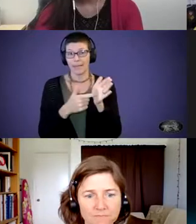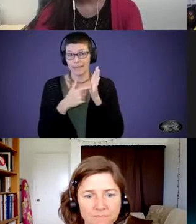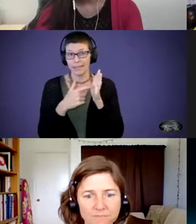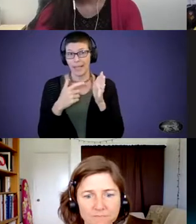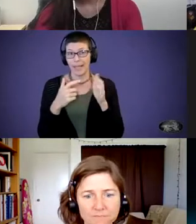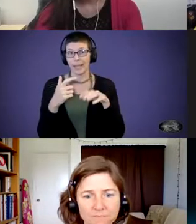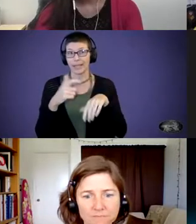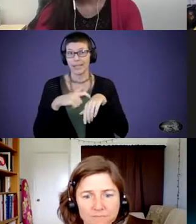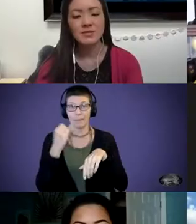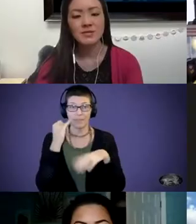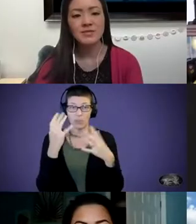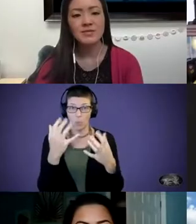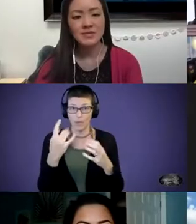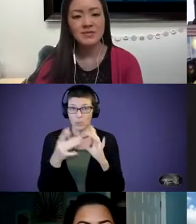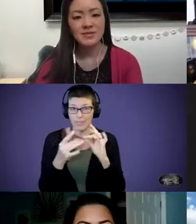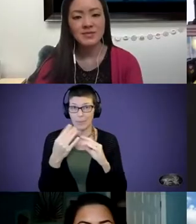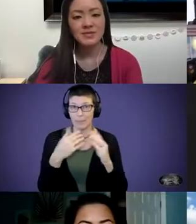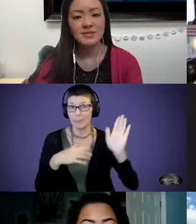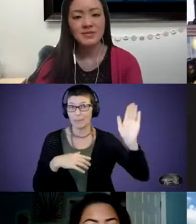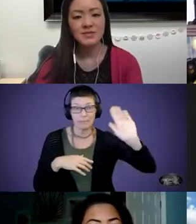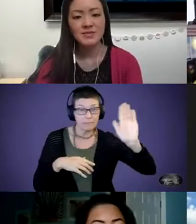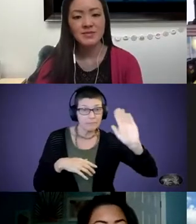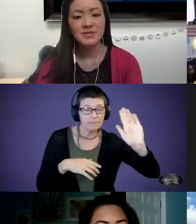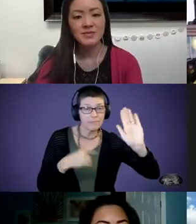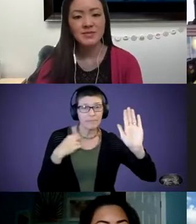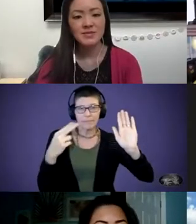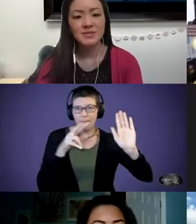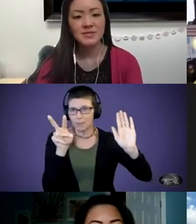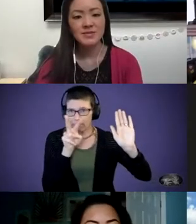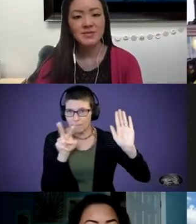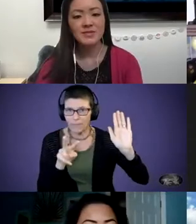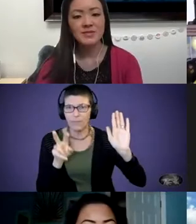something to kind of get my attention as I scroll through and so that everybody can find you.